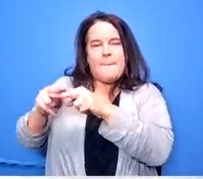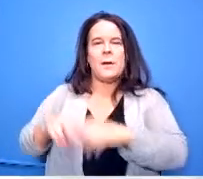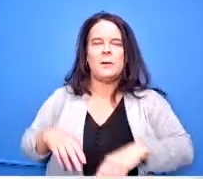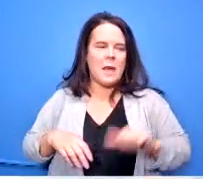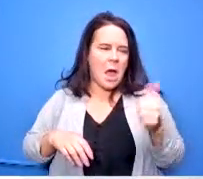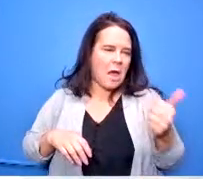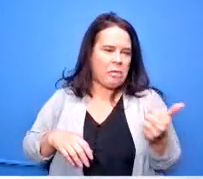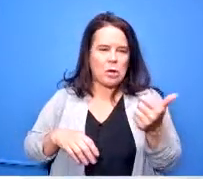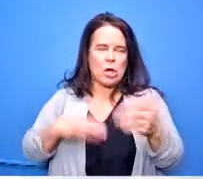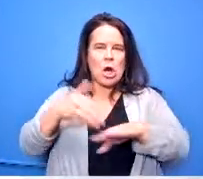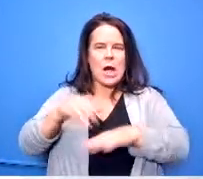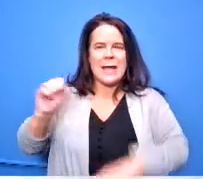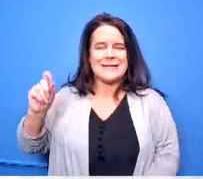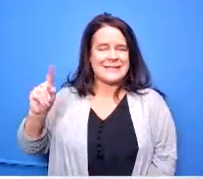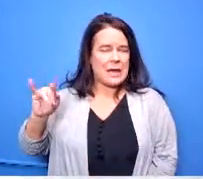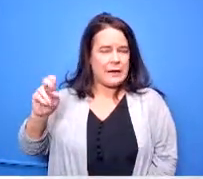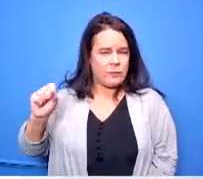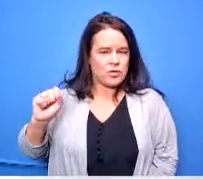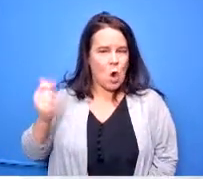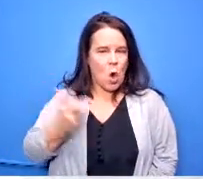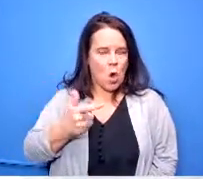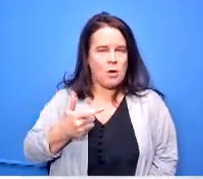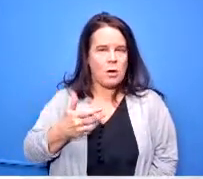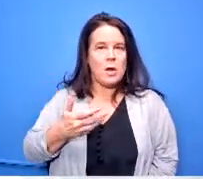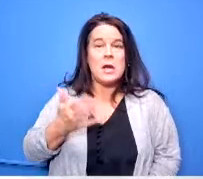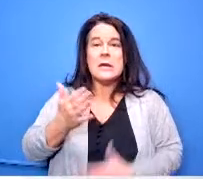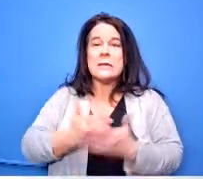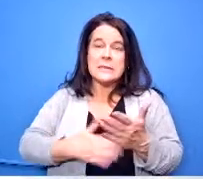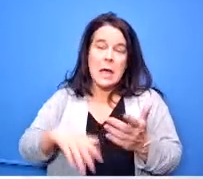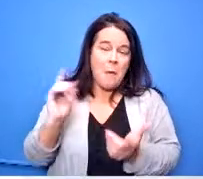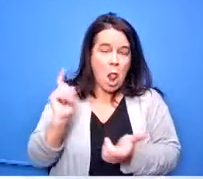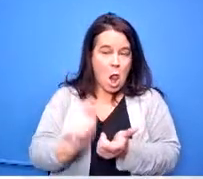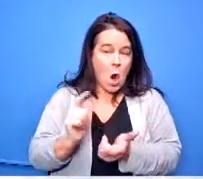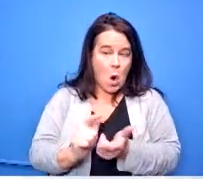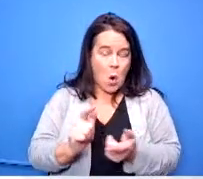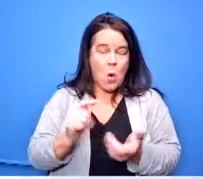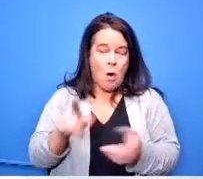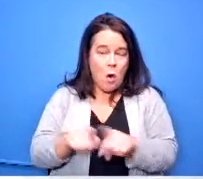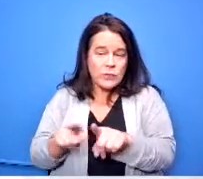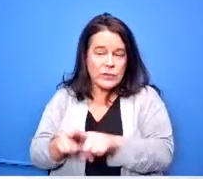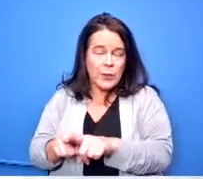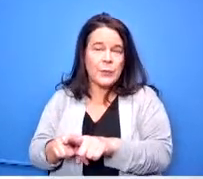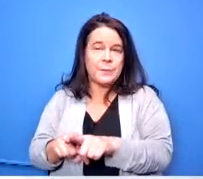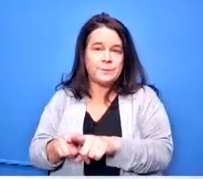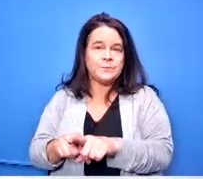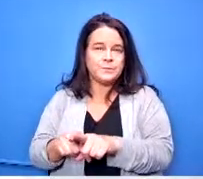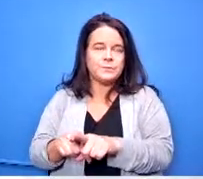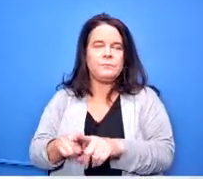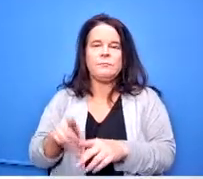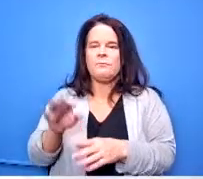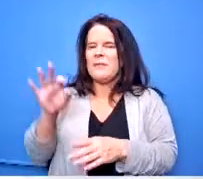all at stivers and some of those are low low enrollments as well um the kids tend to do best